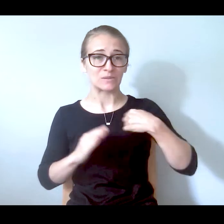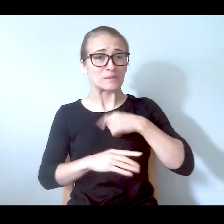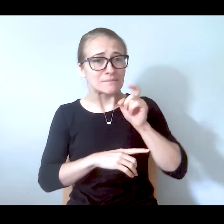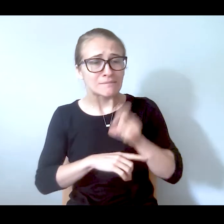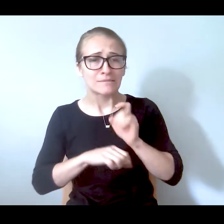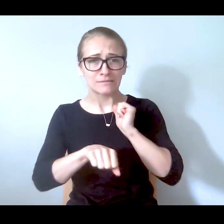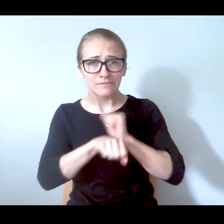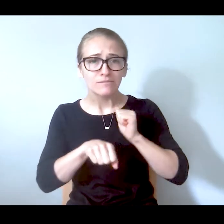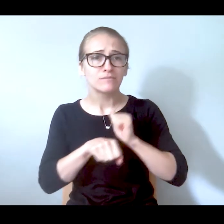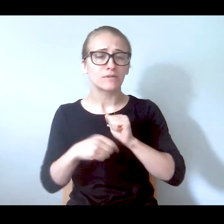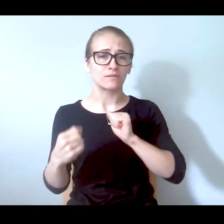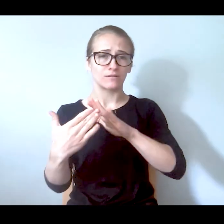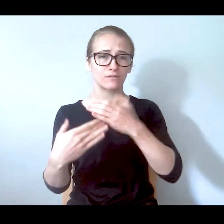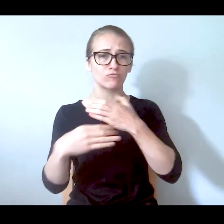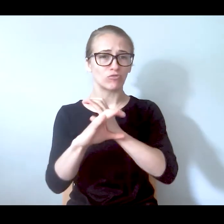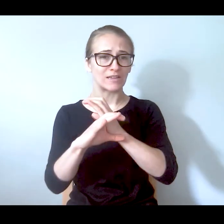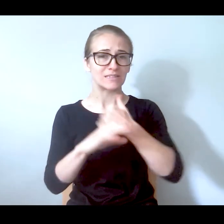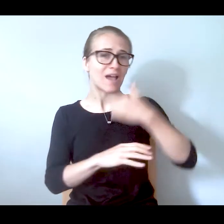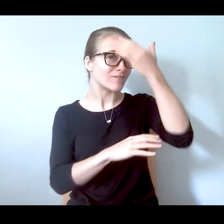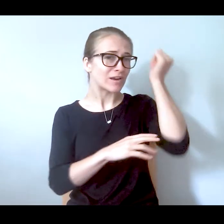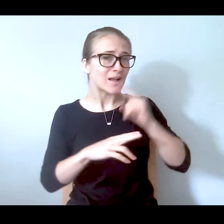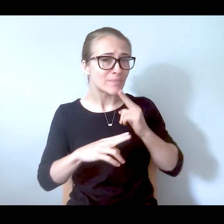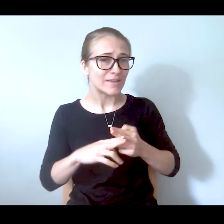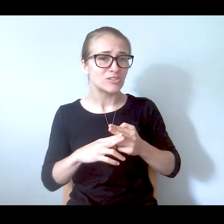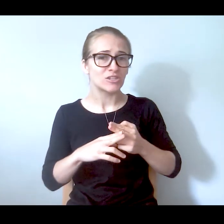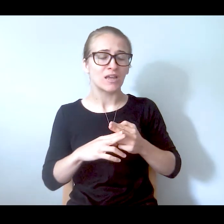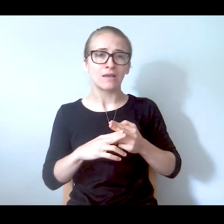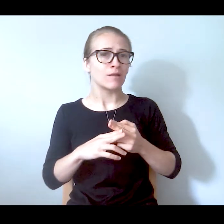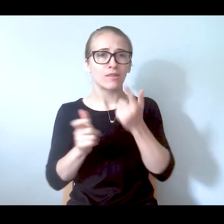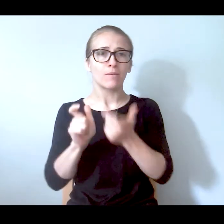to mention the main support that is needed is family